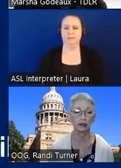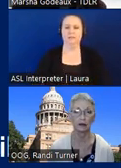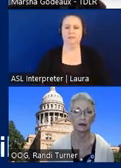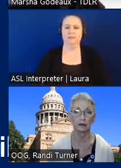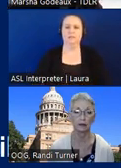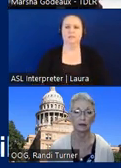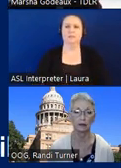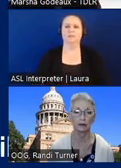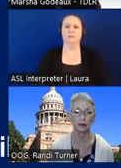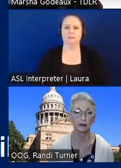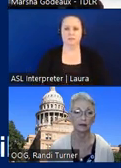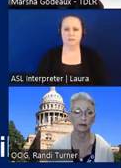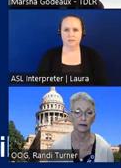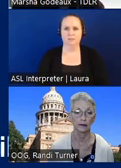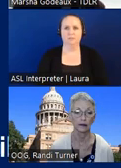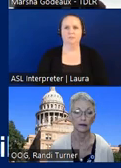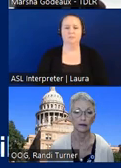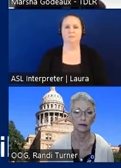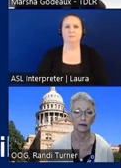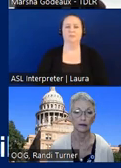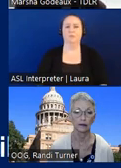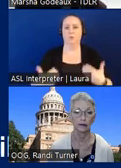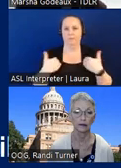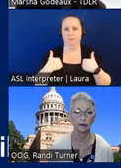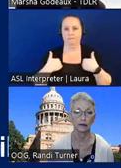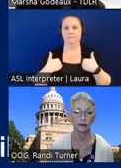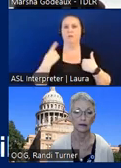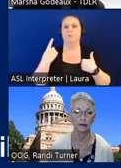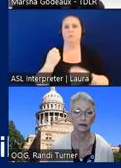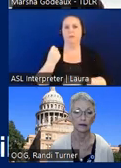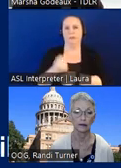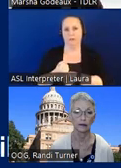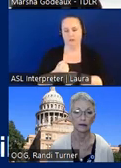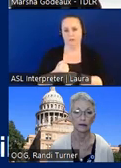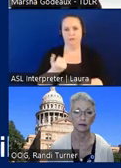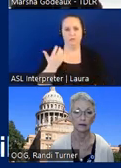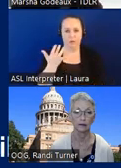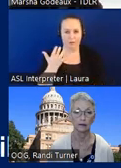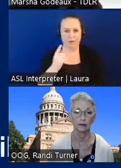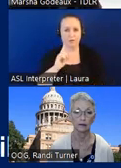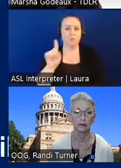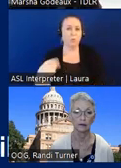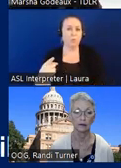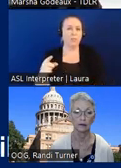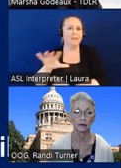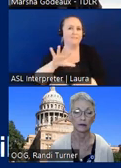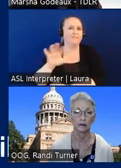so they have one year because there are only 500 rises available for the full state